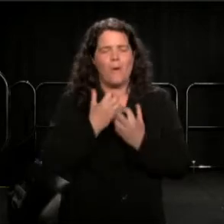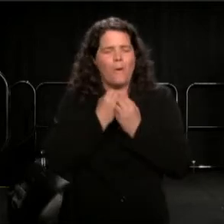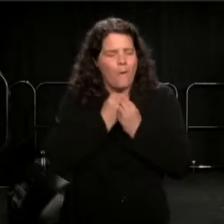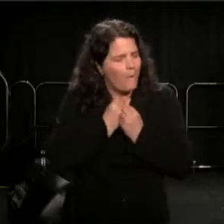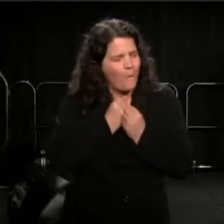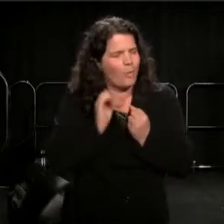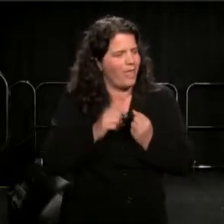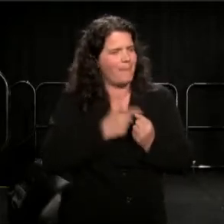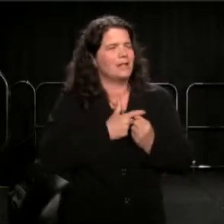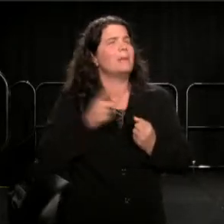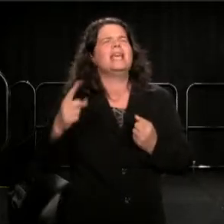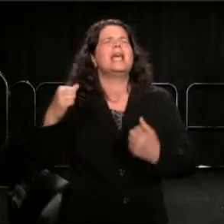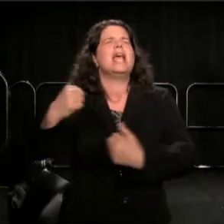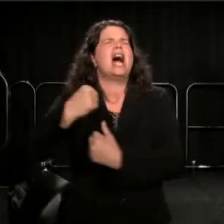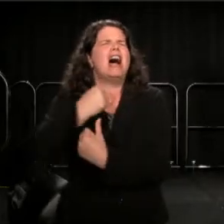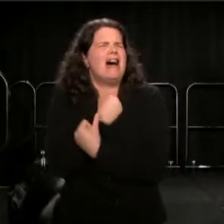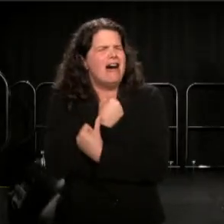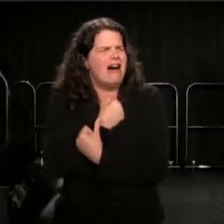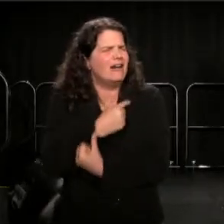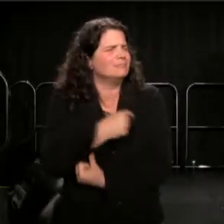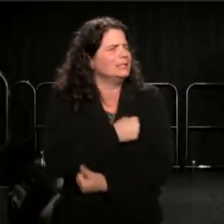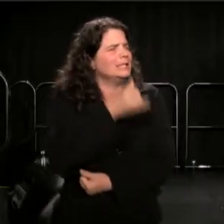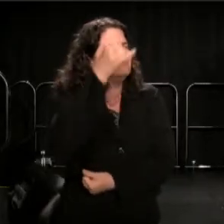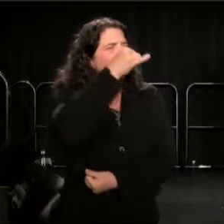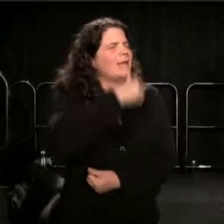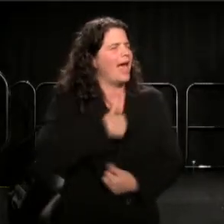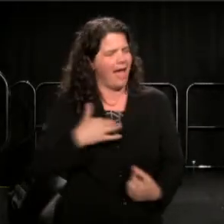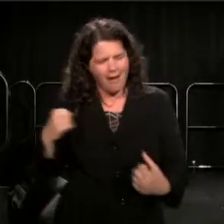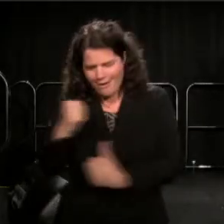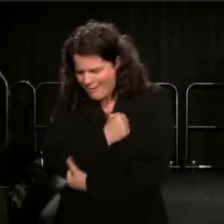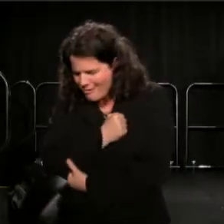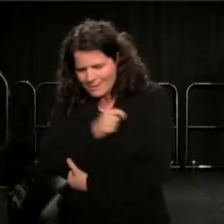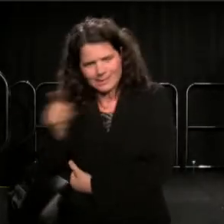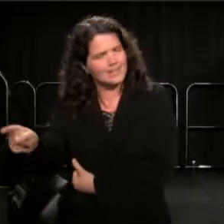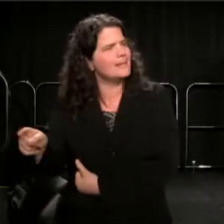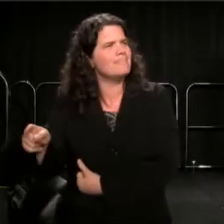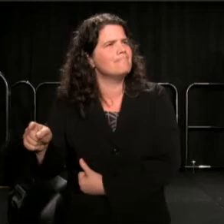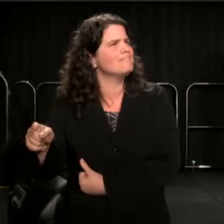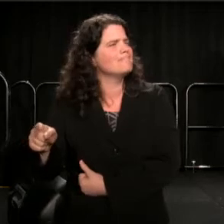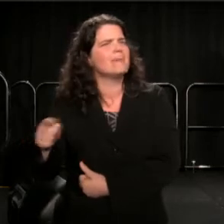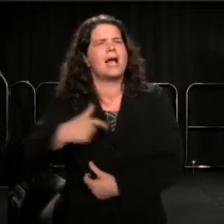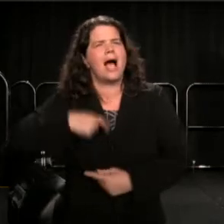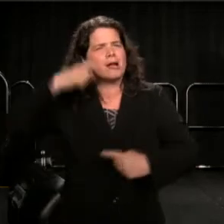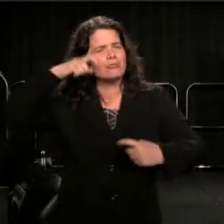But he hugged me, and I hugged him. I cried some more.